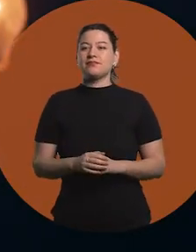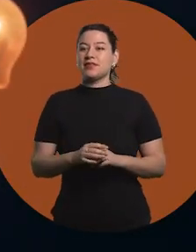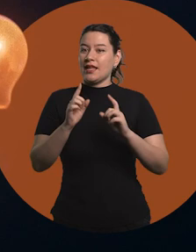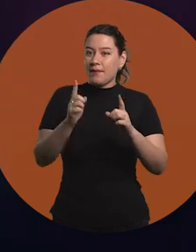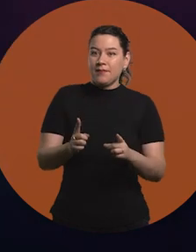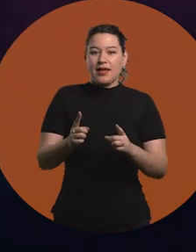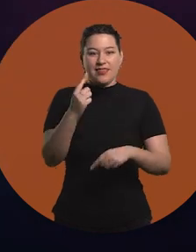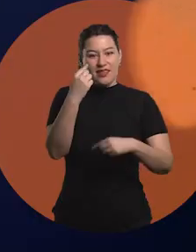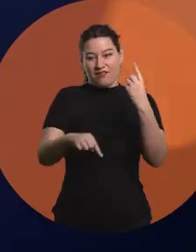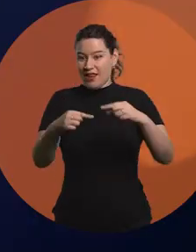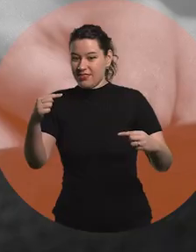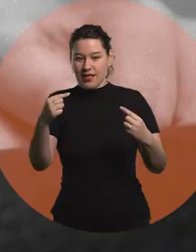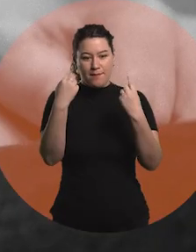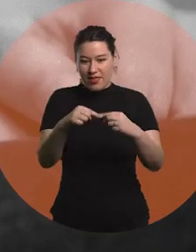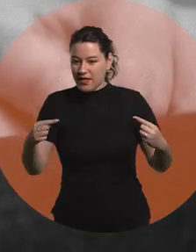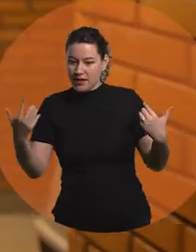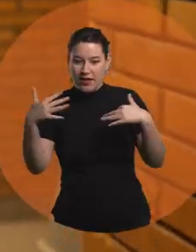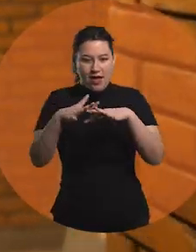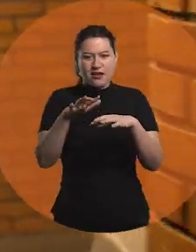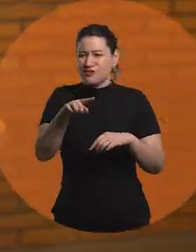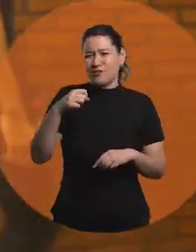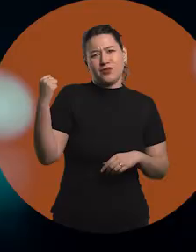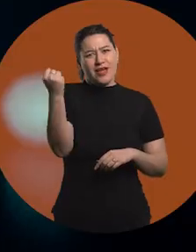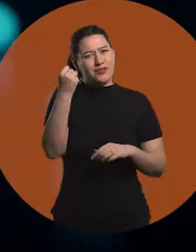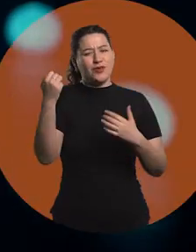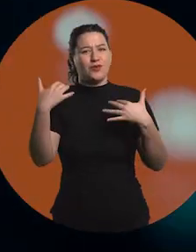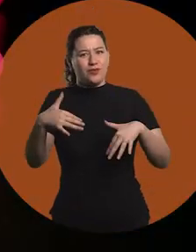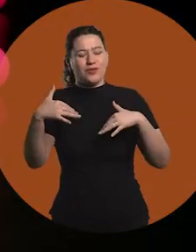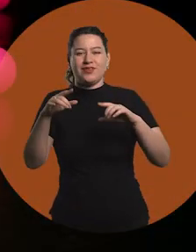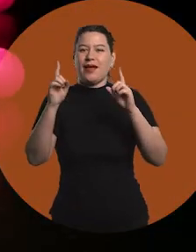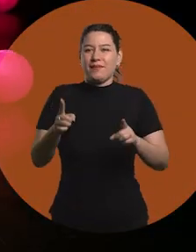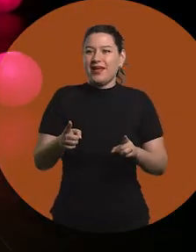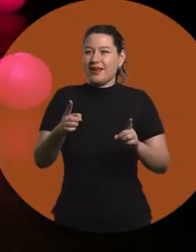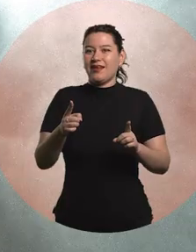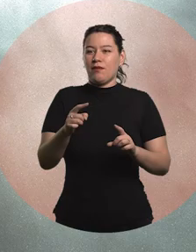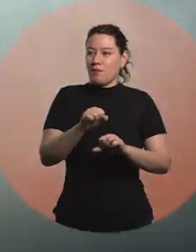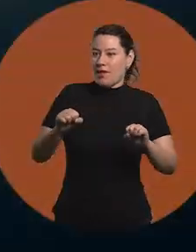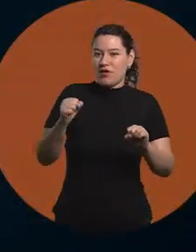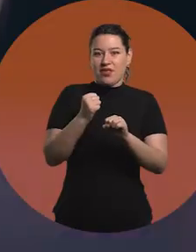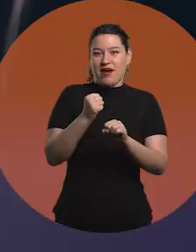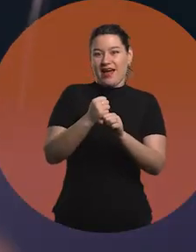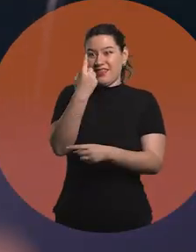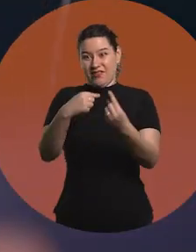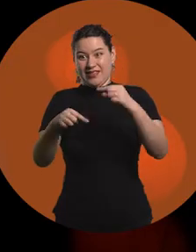Mixing disciplines and knowledge is super important and it also implies that we can work with other people,